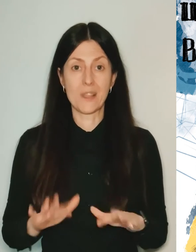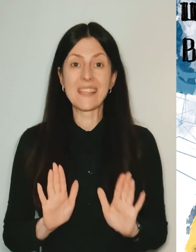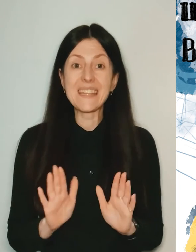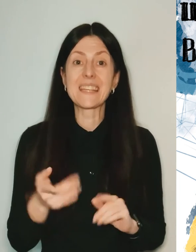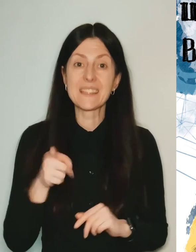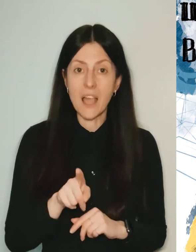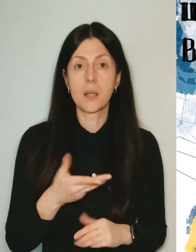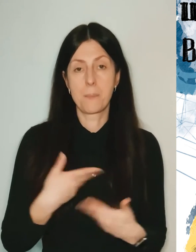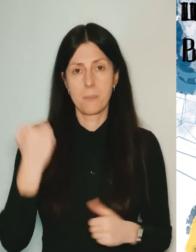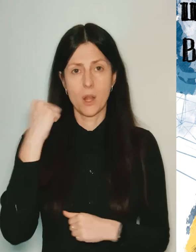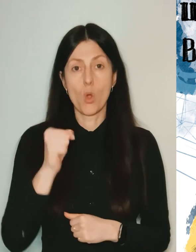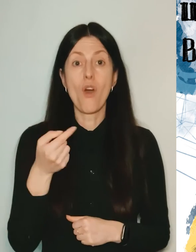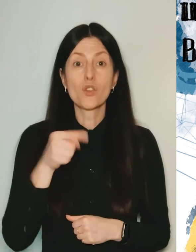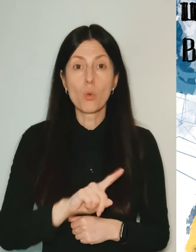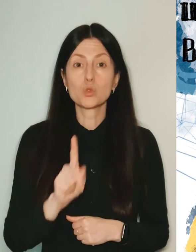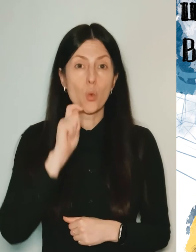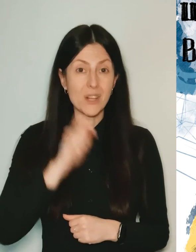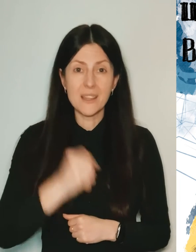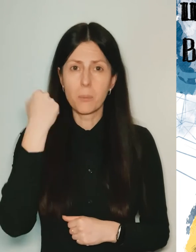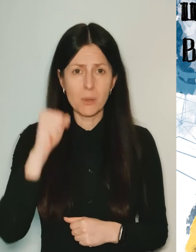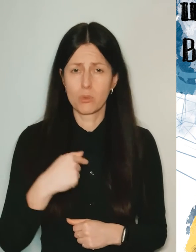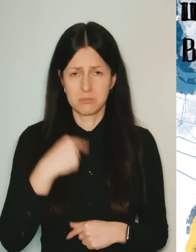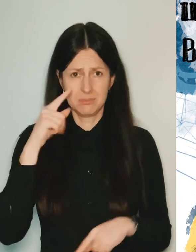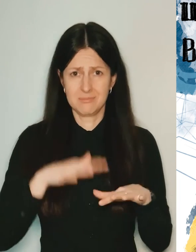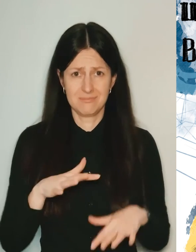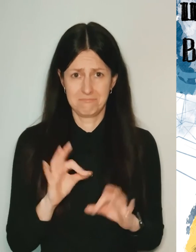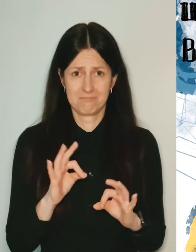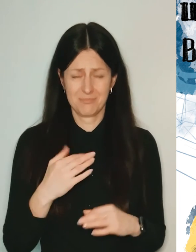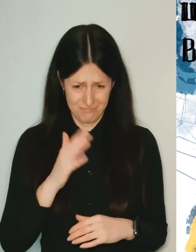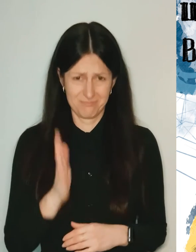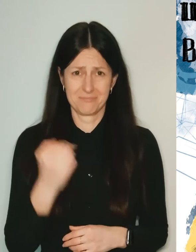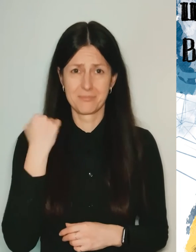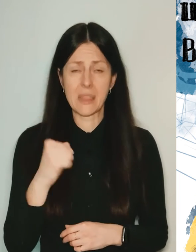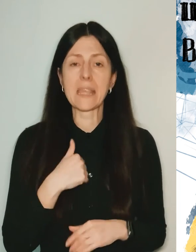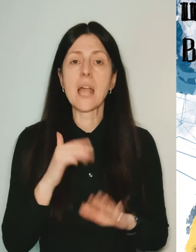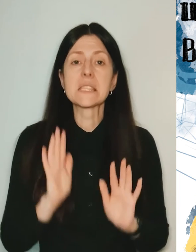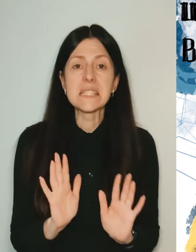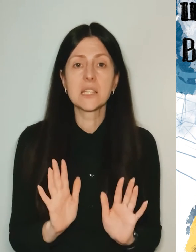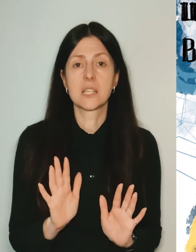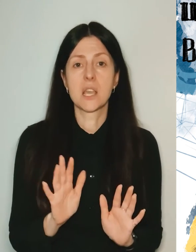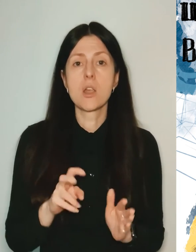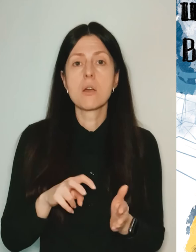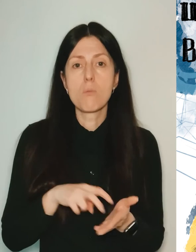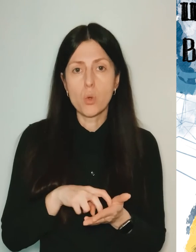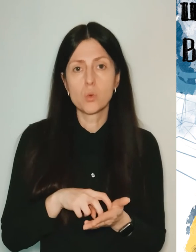I have no doubt that Ukraine will win, I am only afraid of the number of casualties.